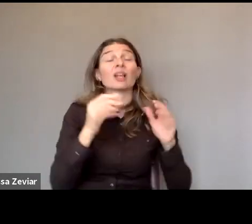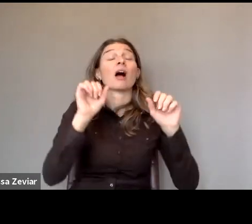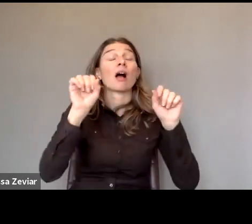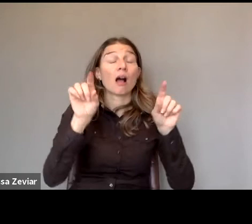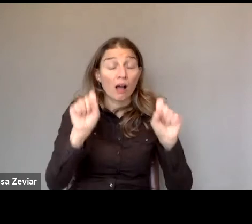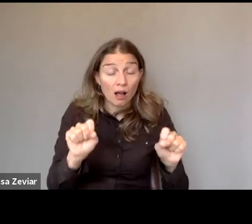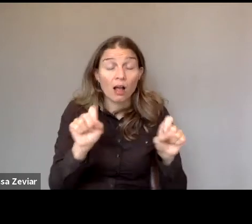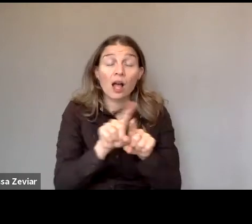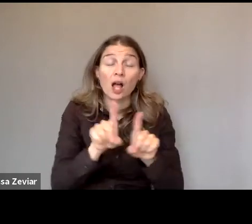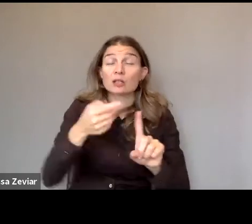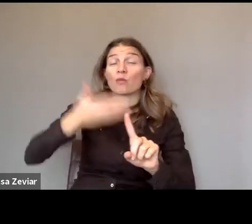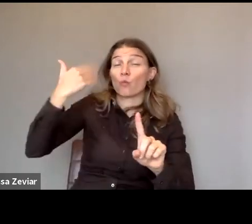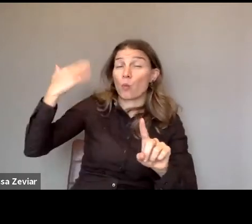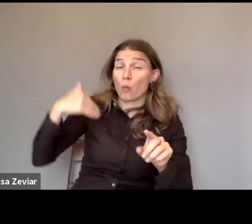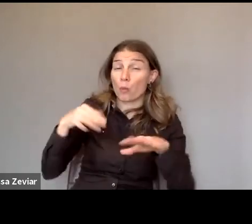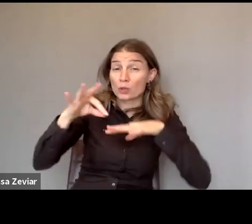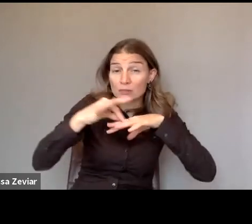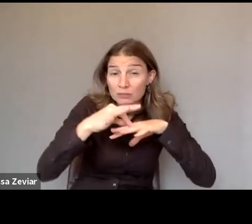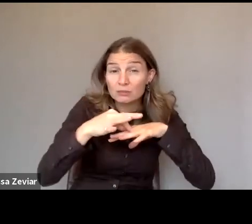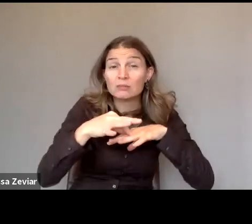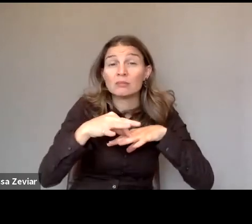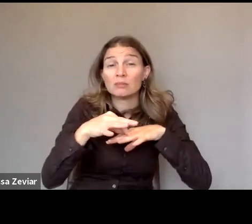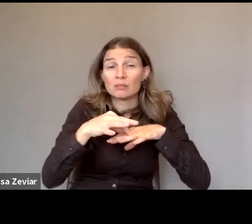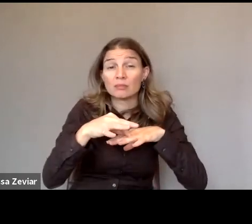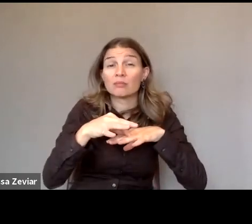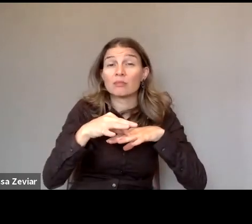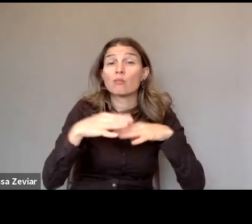and in a broader sense domestic violence also involves